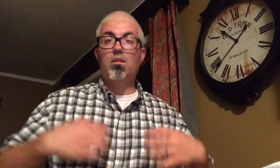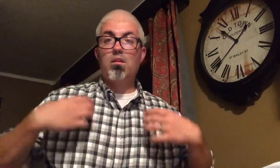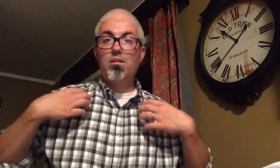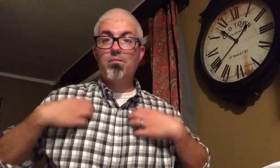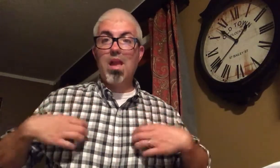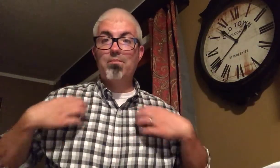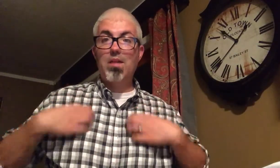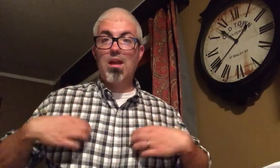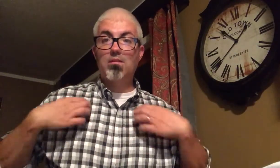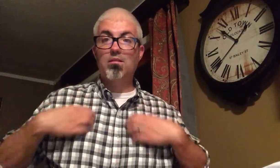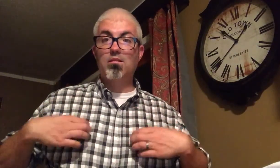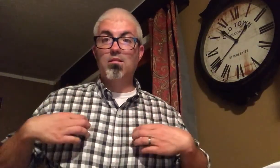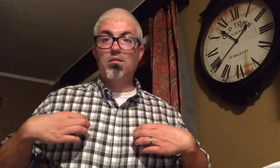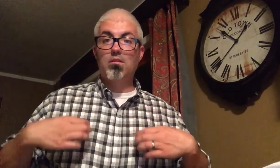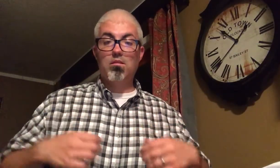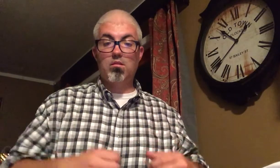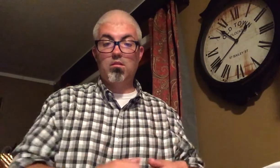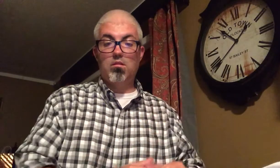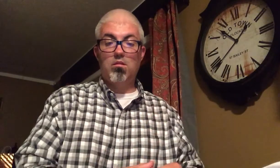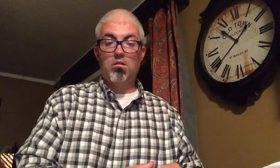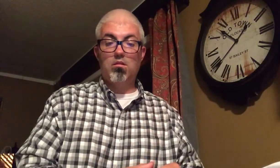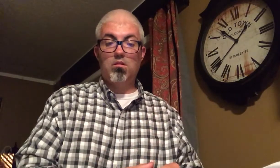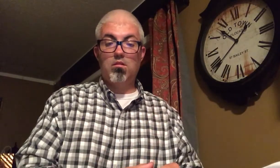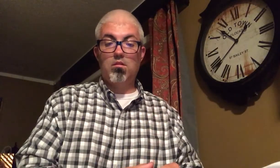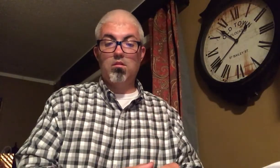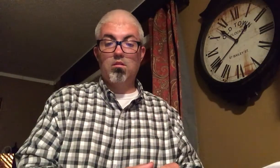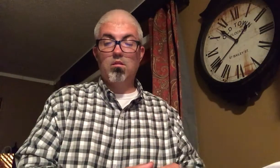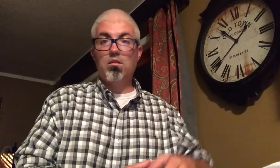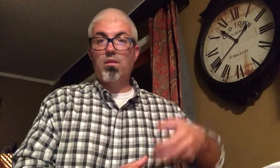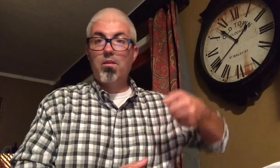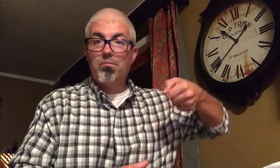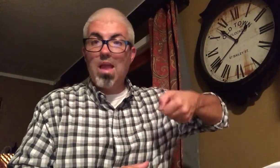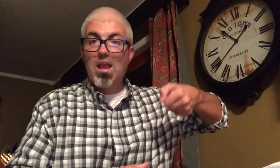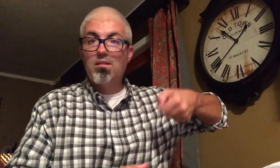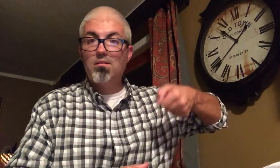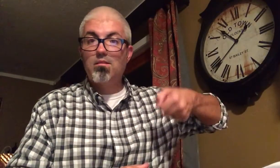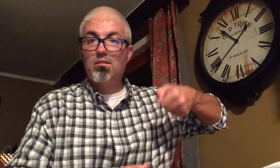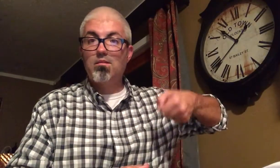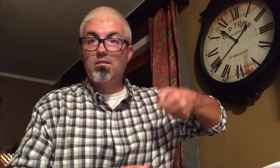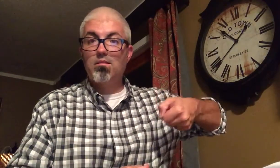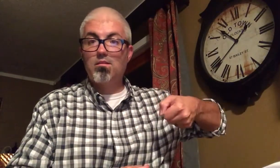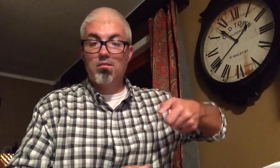BACKPACK BAG/PURSE